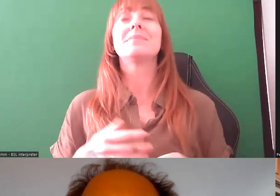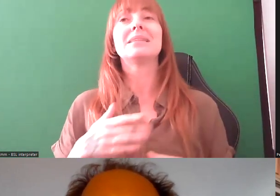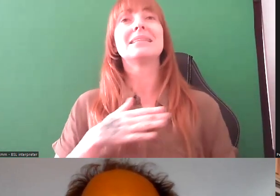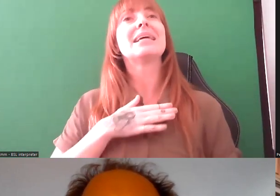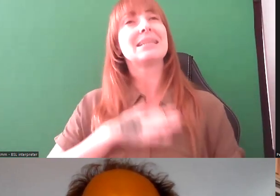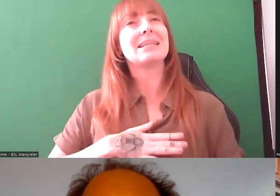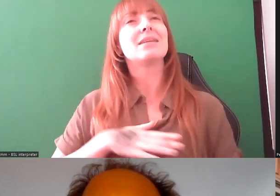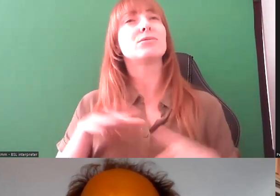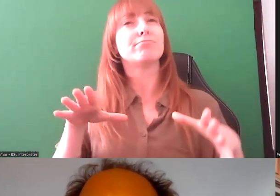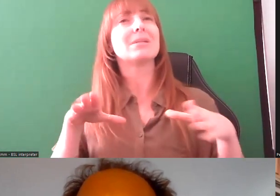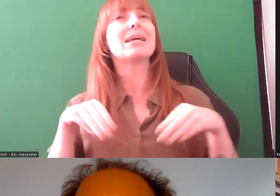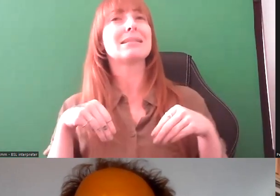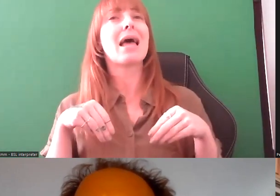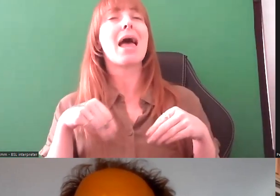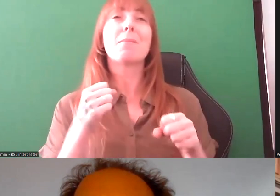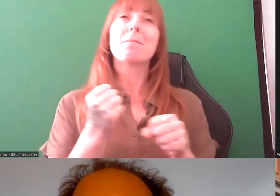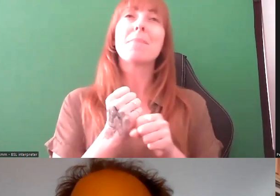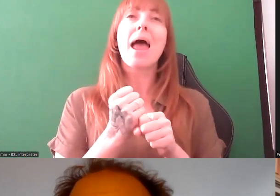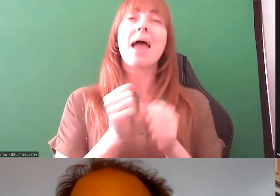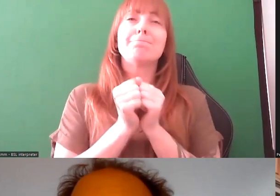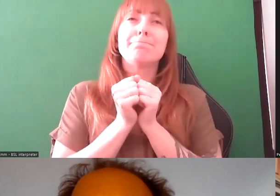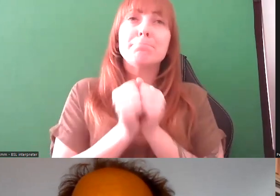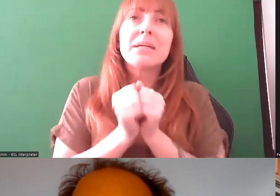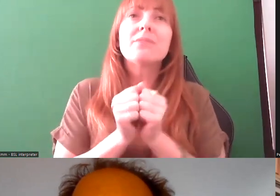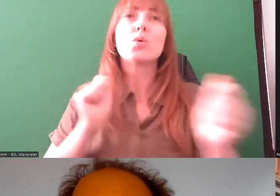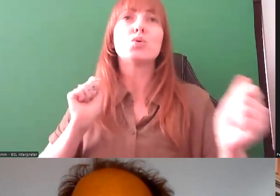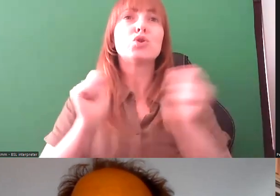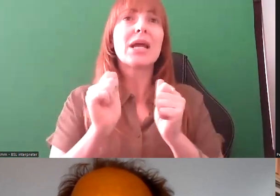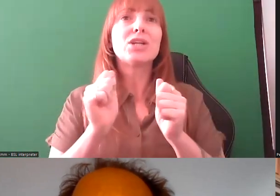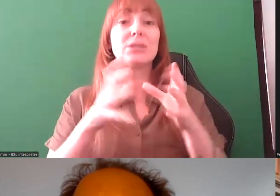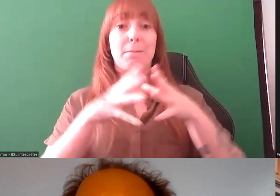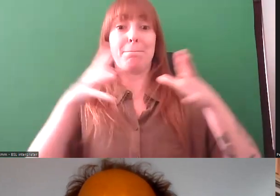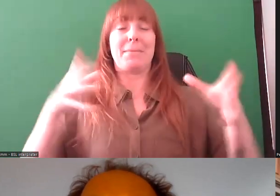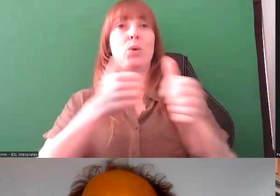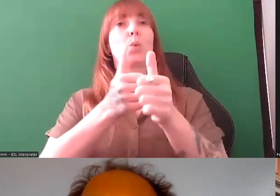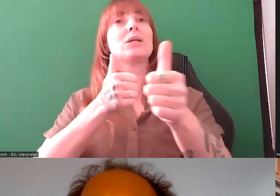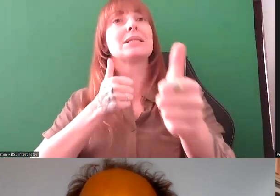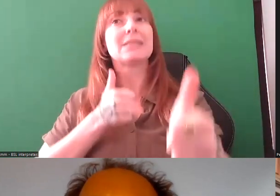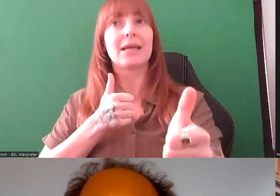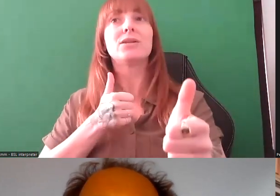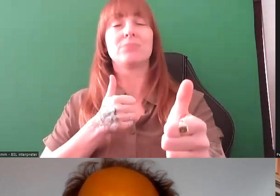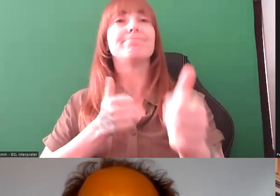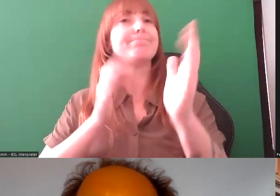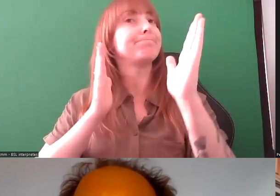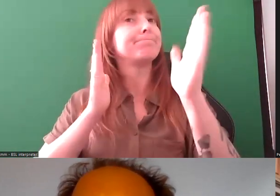in order to make meaningful changes in bigger organisations you've got to allow that time